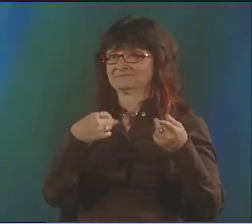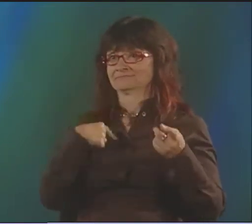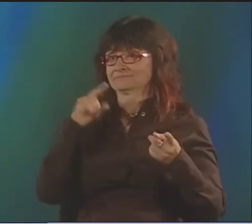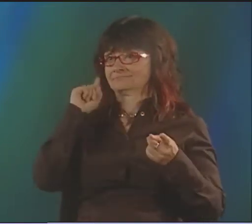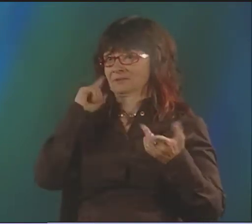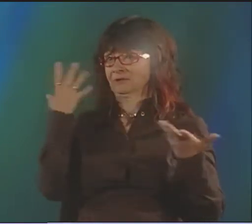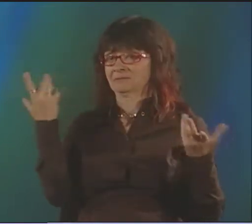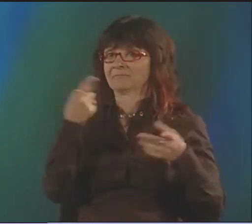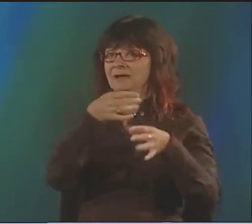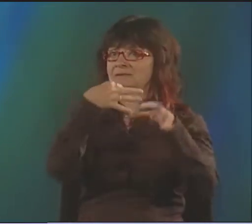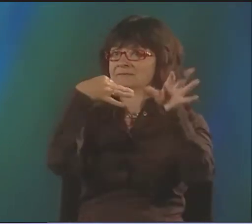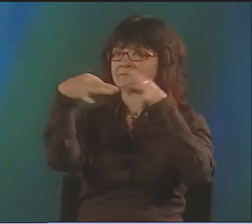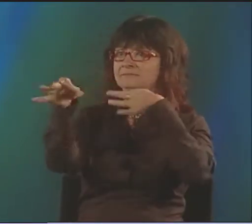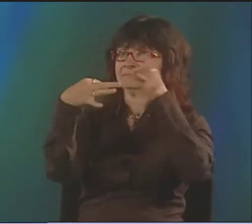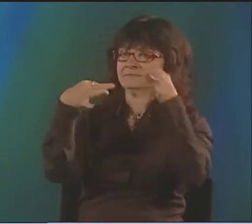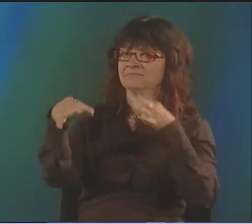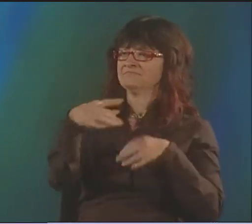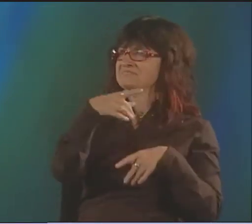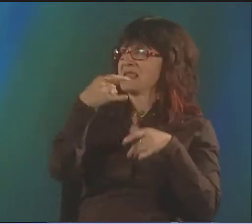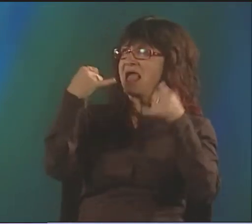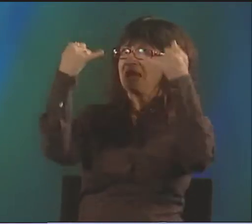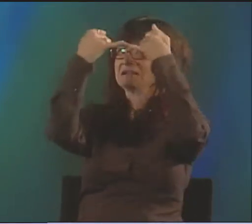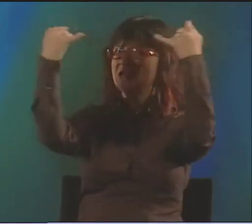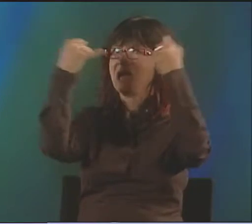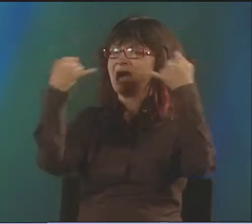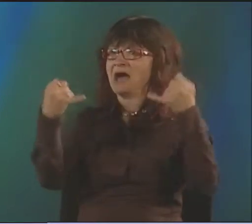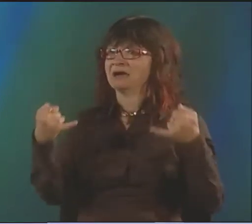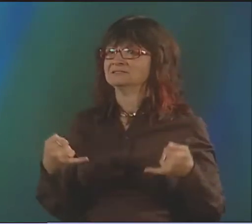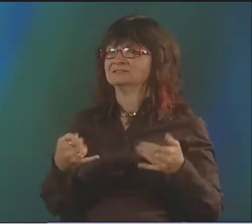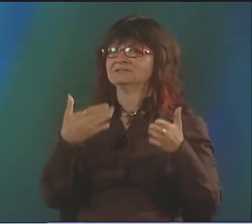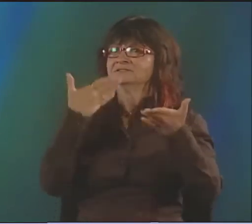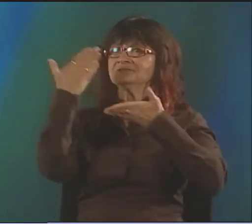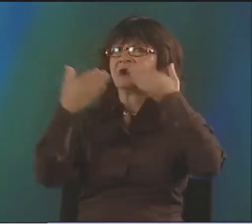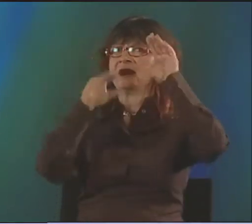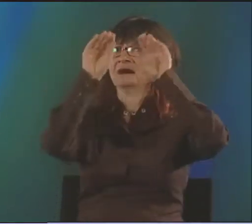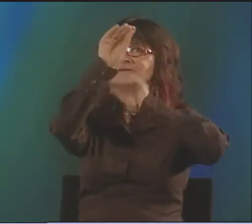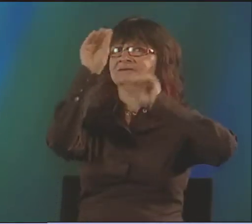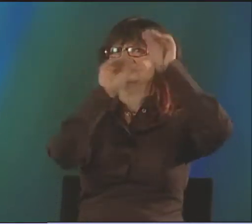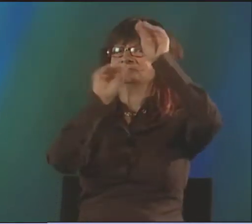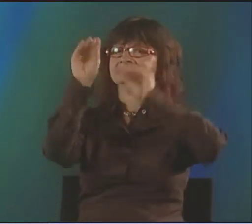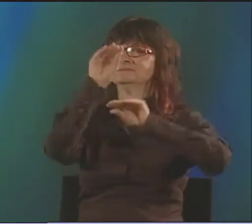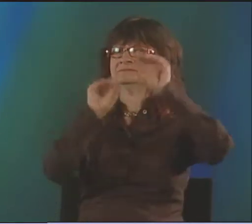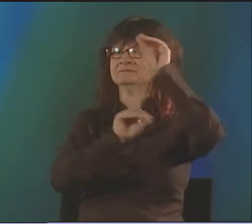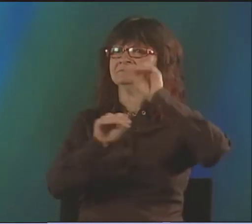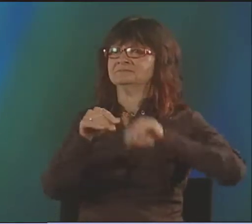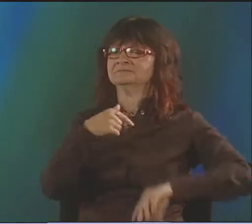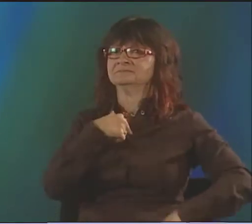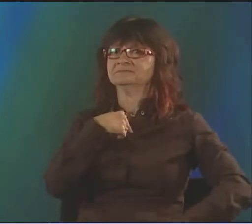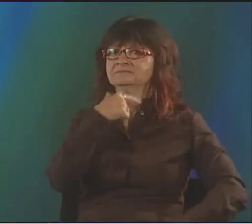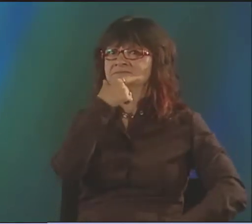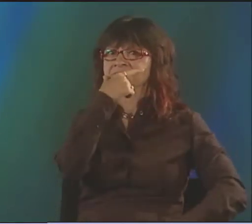HE HAD A STEVIE WONDER SONG THAT HE WAS EXPLAINING TO ME ONE DAY. I DIDN'T KNOW ANYTHING ABOUT IT, OF COURSE, BUT HE SHOWED ME THE LINES,